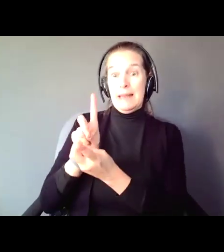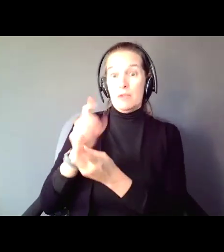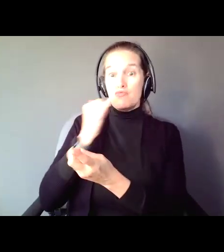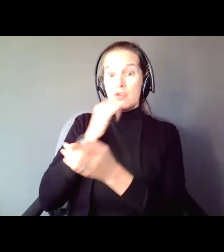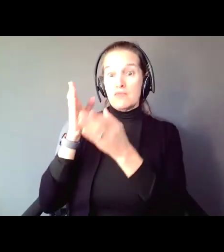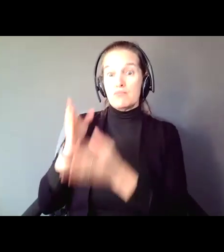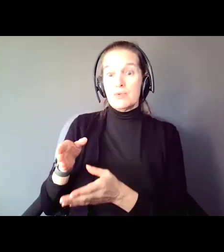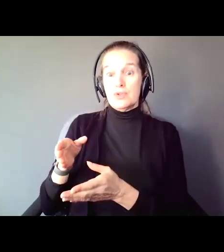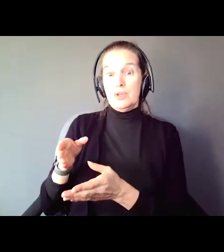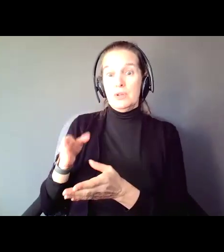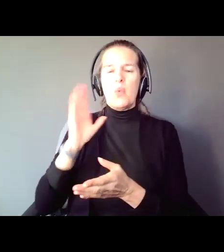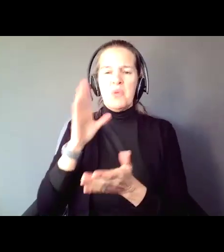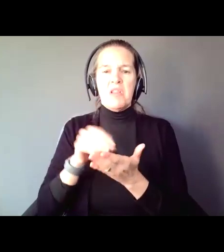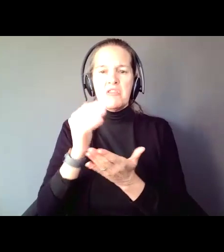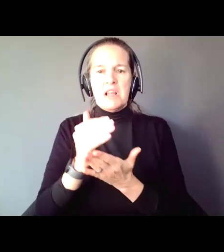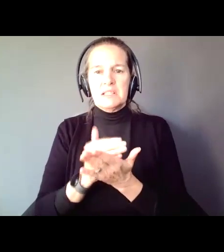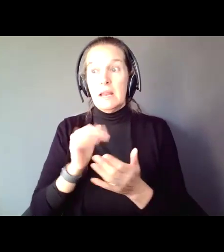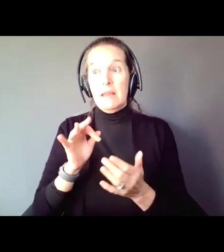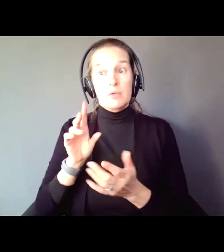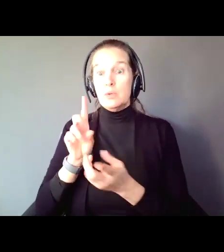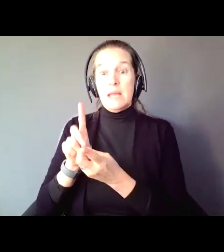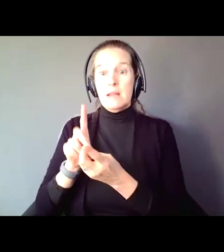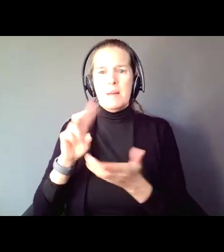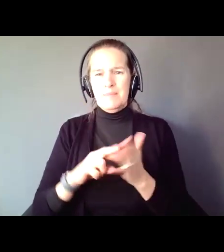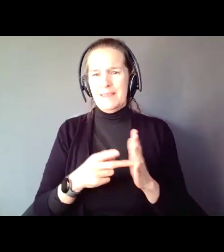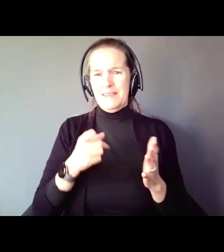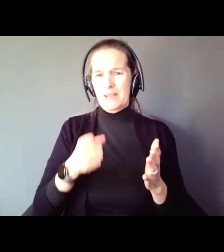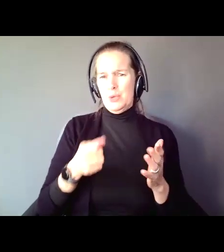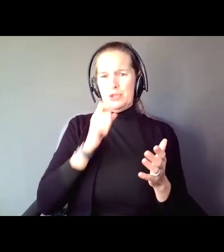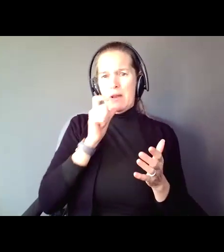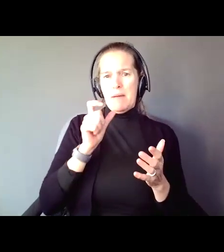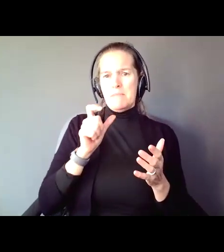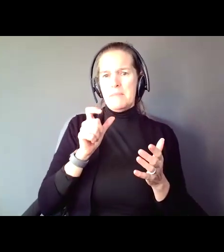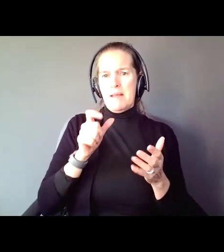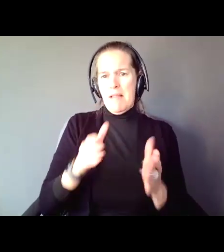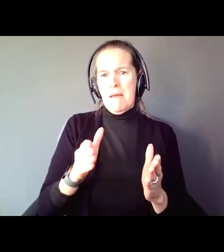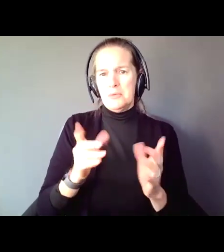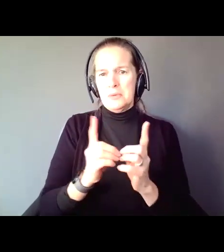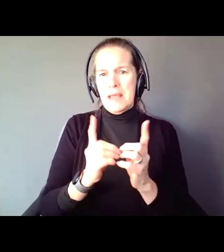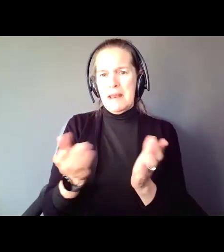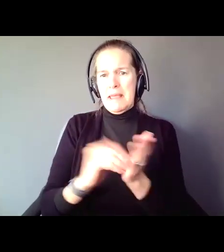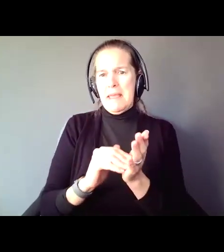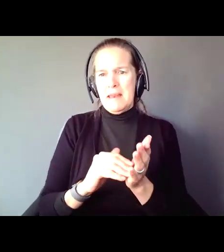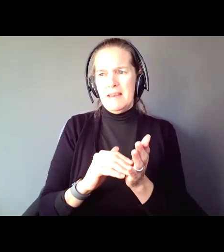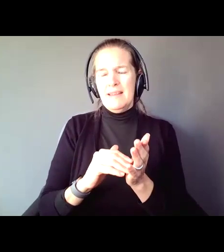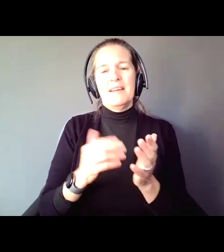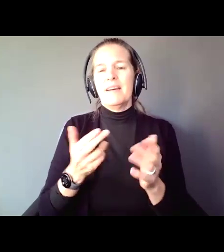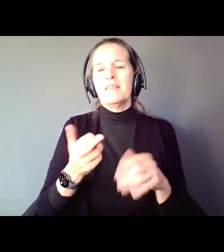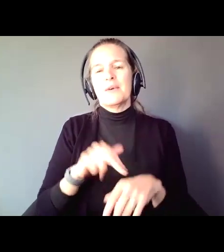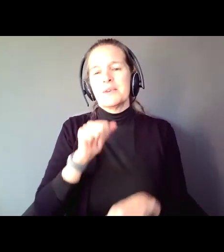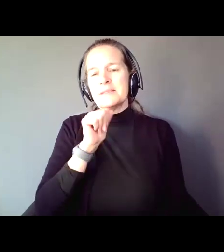good relationship and you shouldn't be allowed to date again? The answer is, of course not.